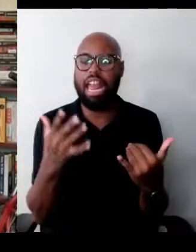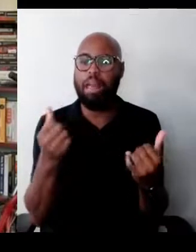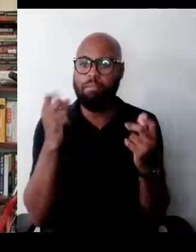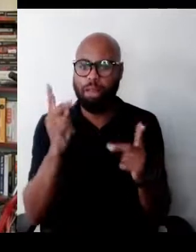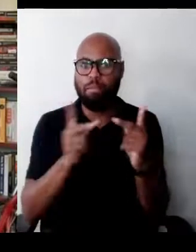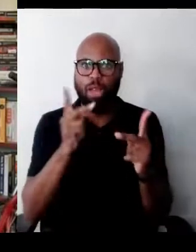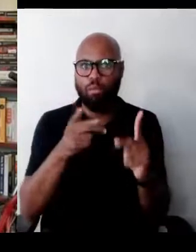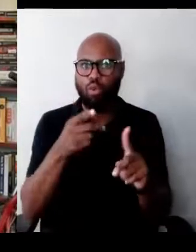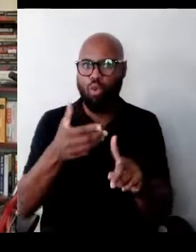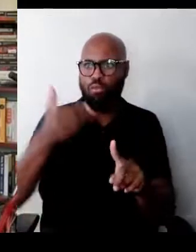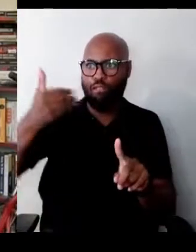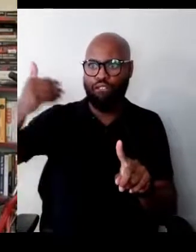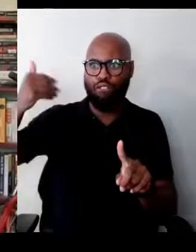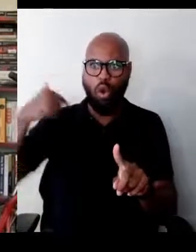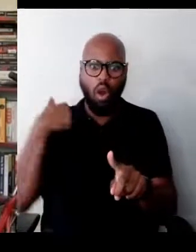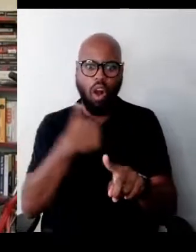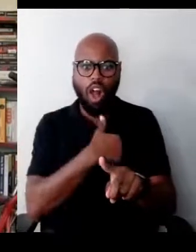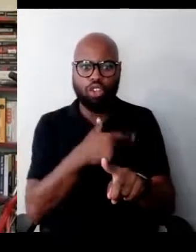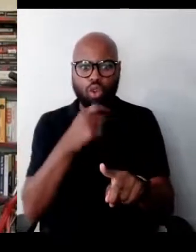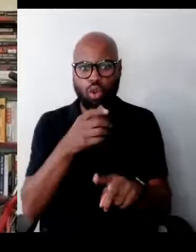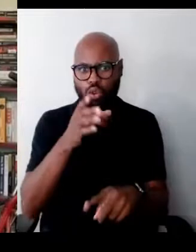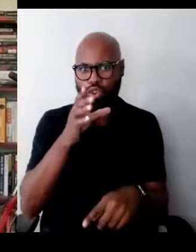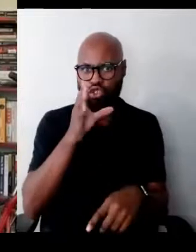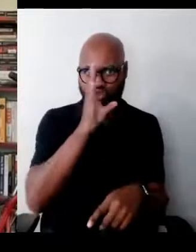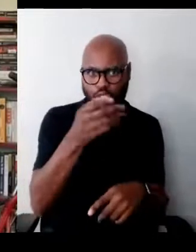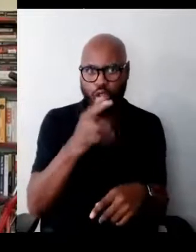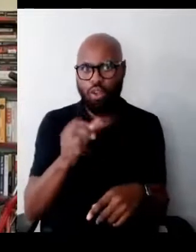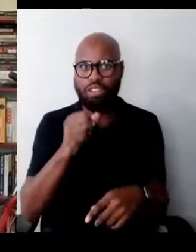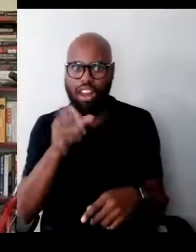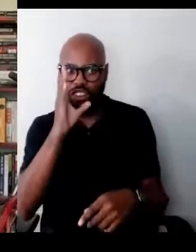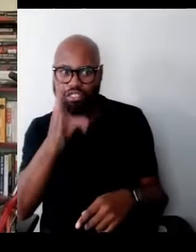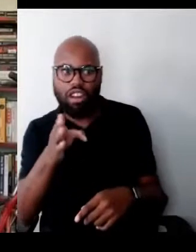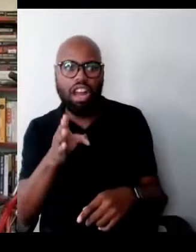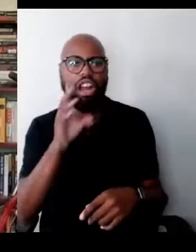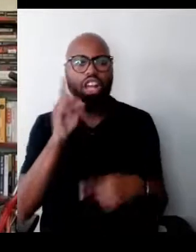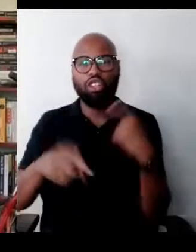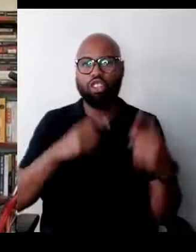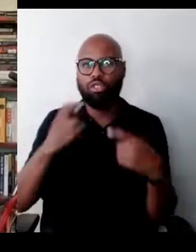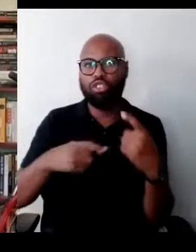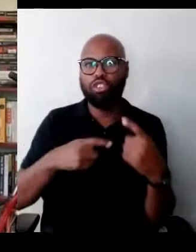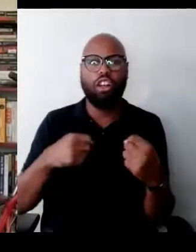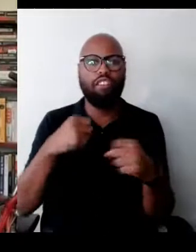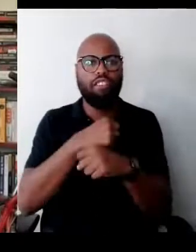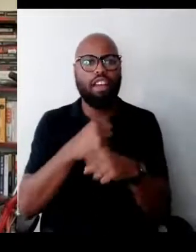who directly or indirectly contributed to the fight against fascism, racism and hate.